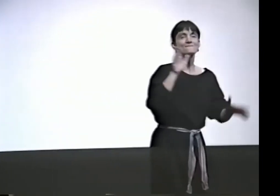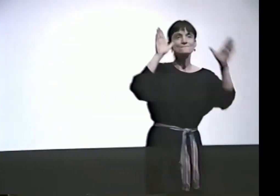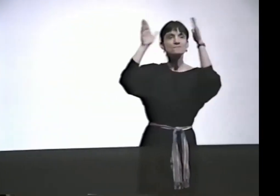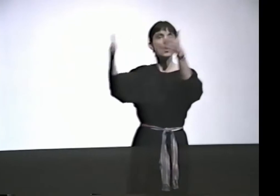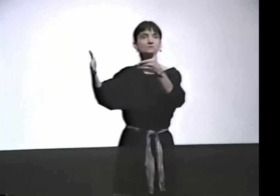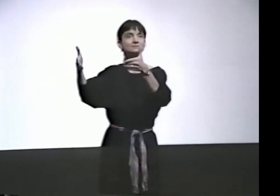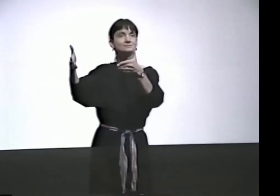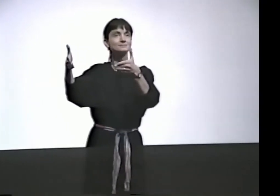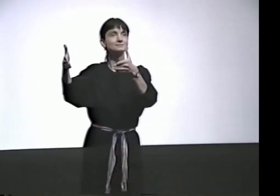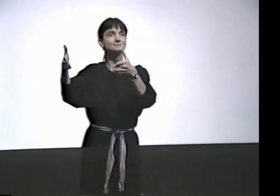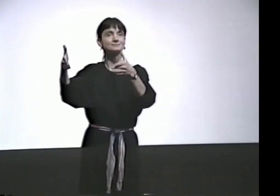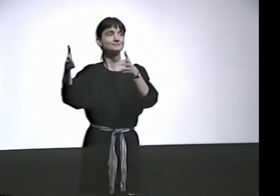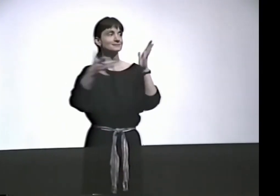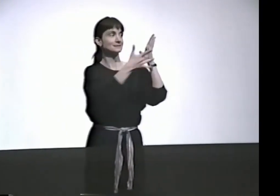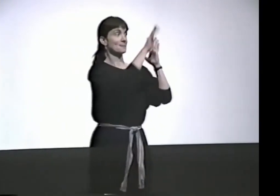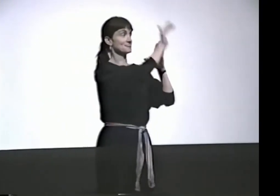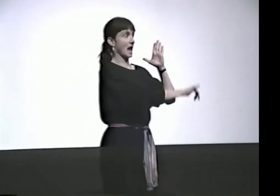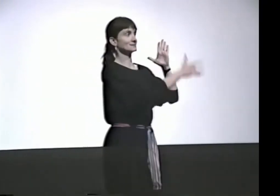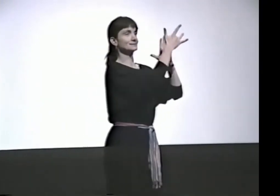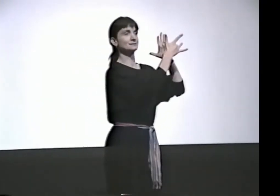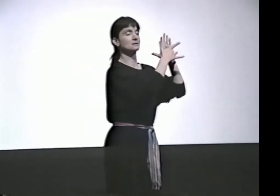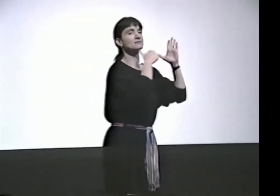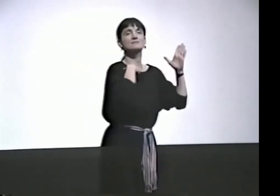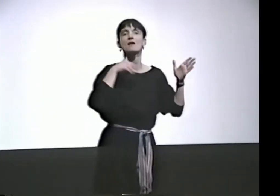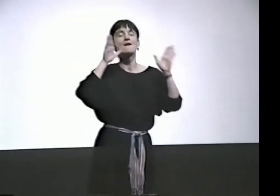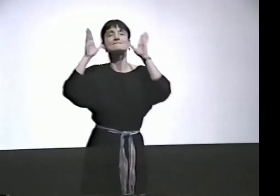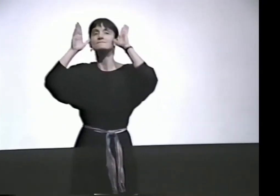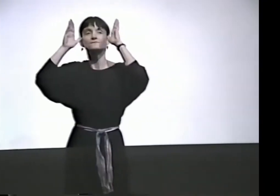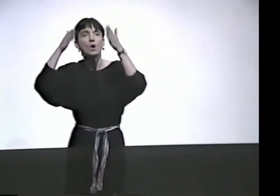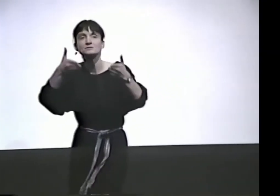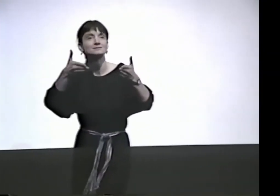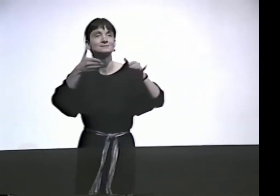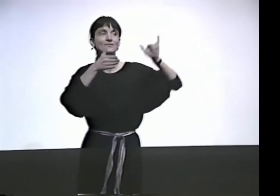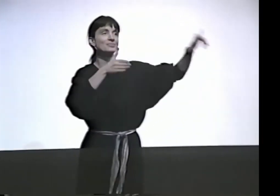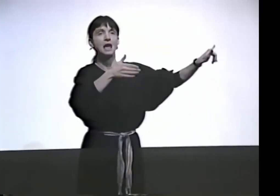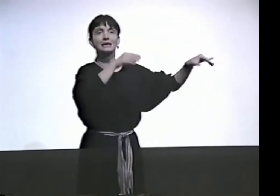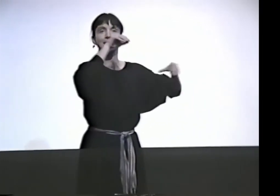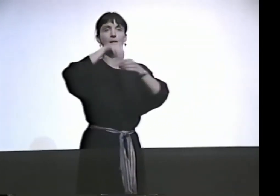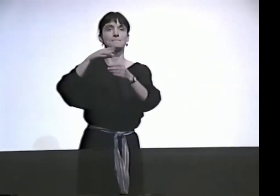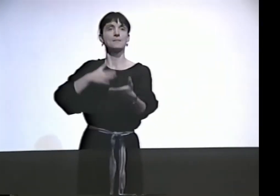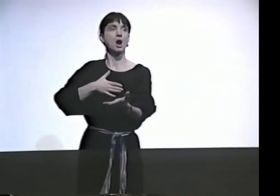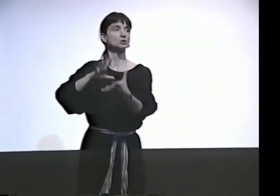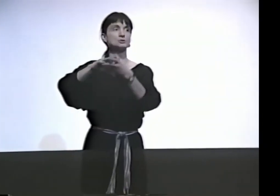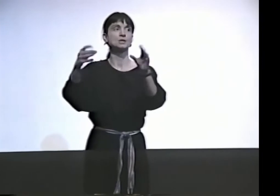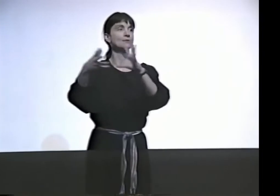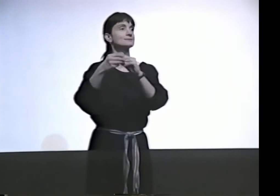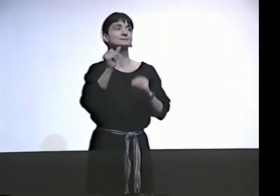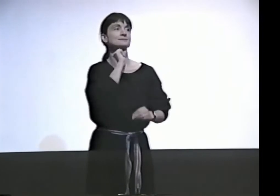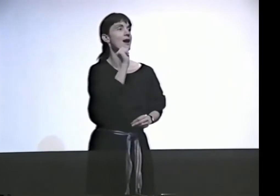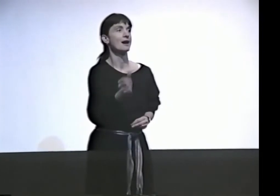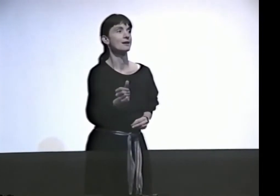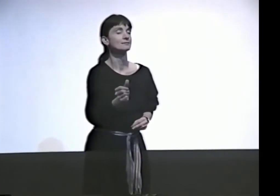MOST OF MY STORIES, I DON'T REALLY FOCUS ON THE TERMINOLOGY THAT I TALKED TO YOU ABOUT EARLIER